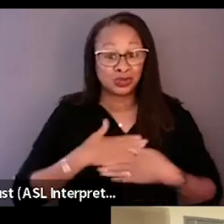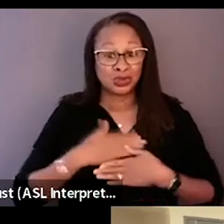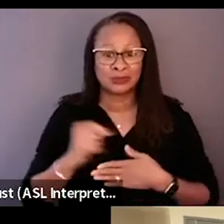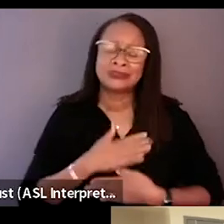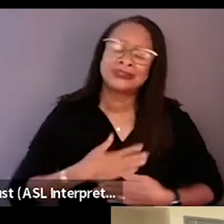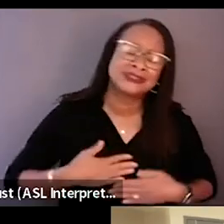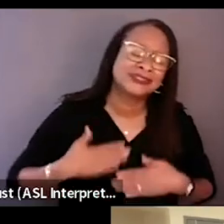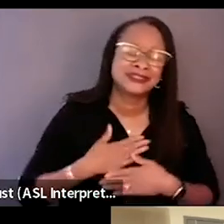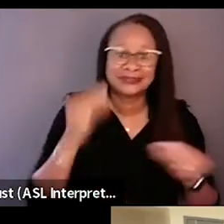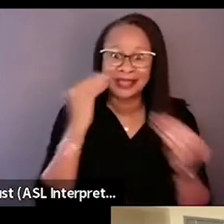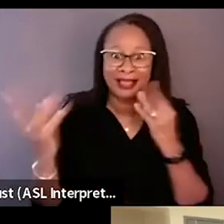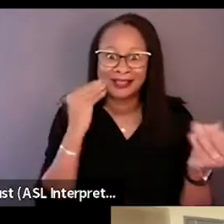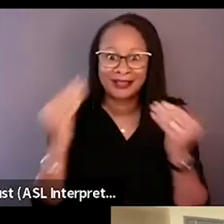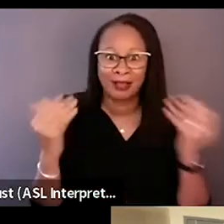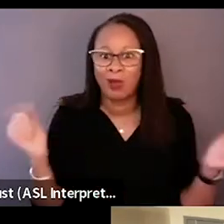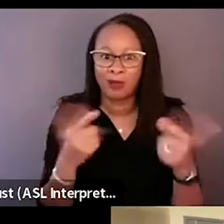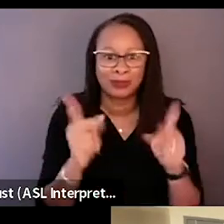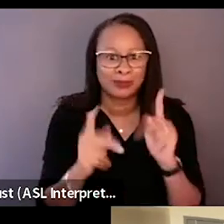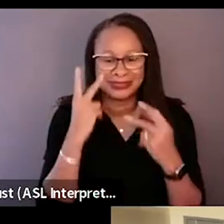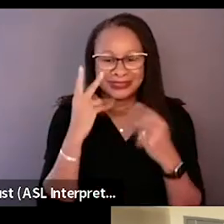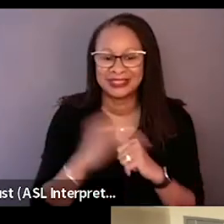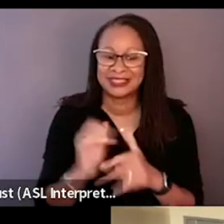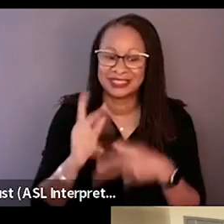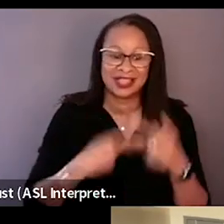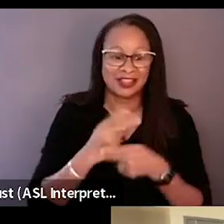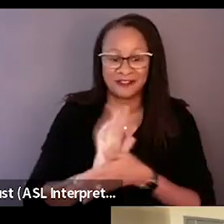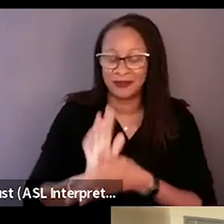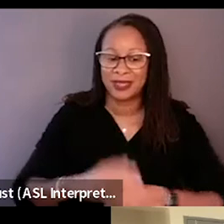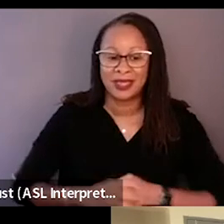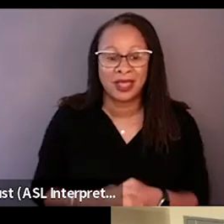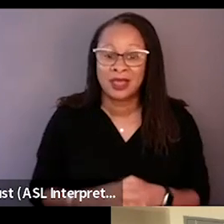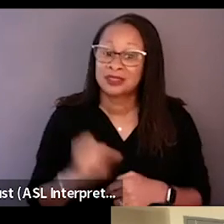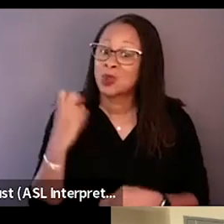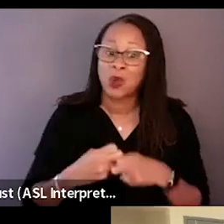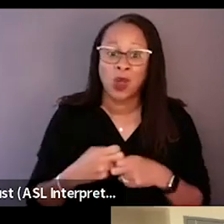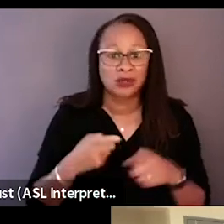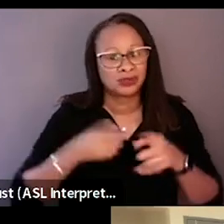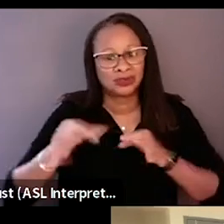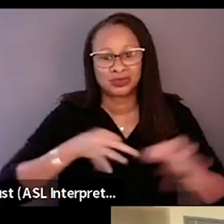please tell everyone to see it. This is one of those films that's so hard to describe what it's actually about.